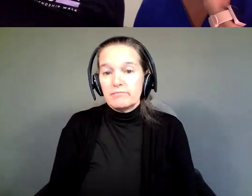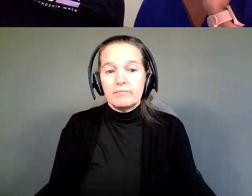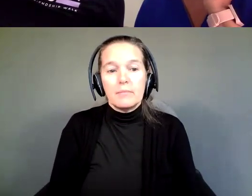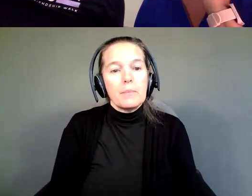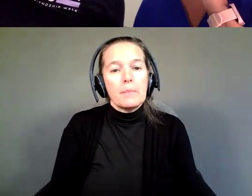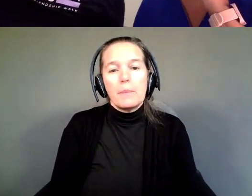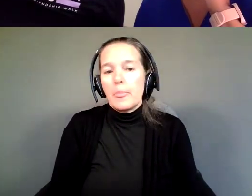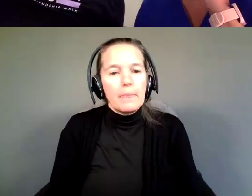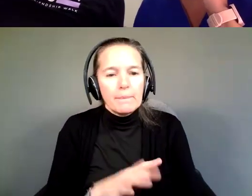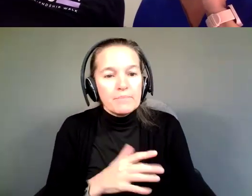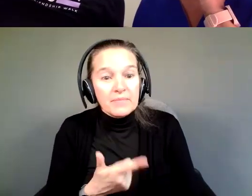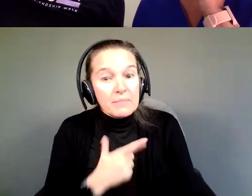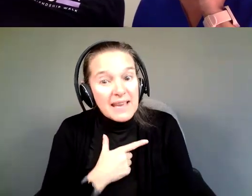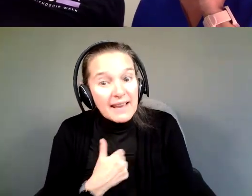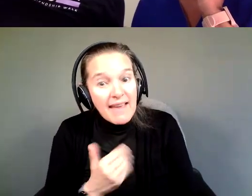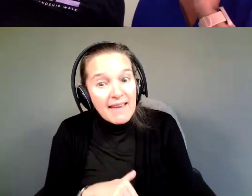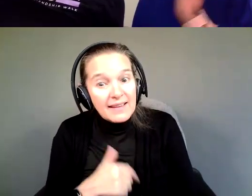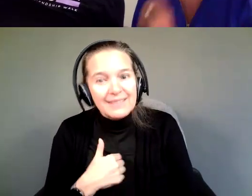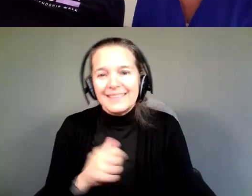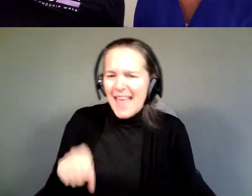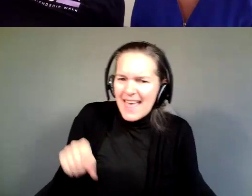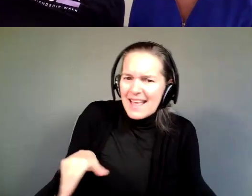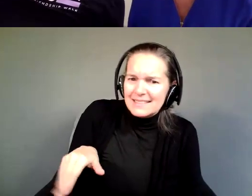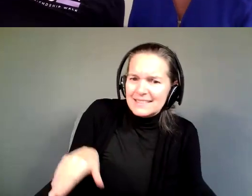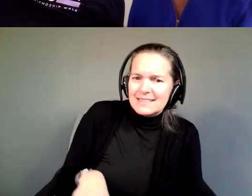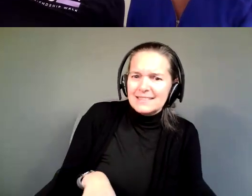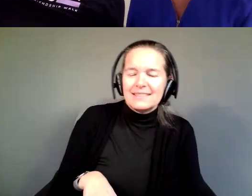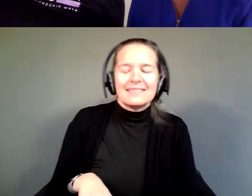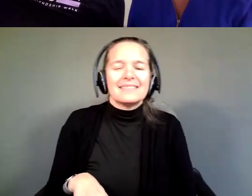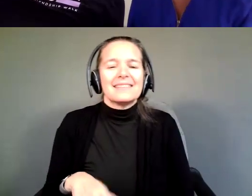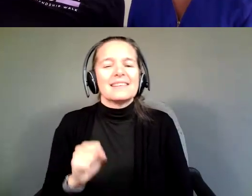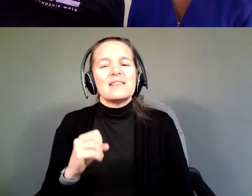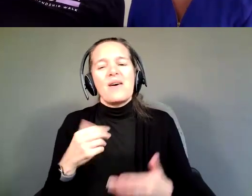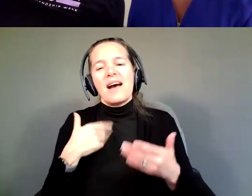You want me to go again? Yes! So, I don't know how it is in any other state.